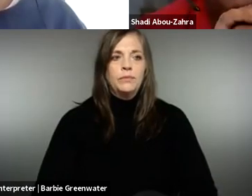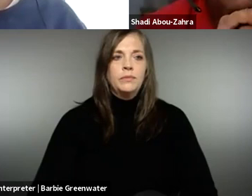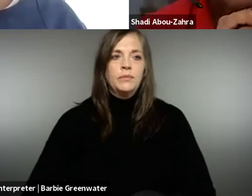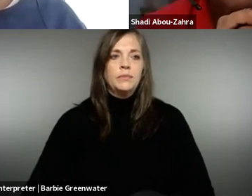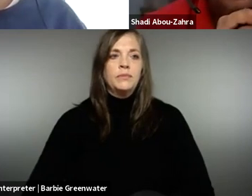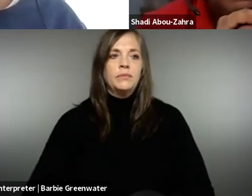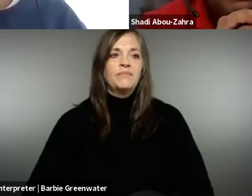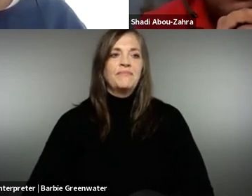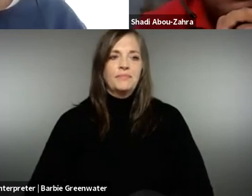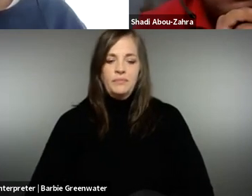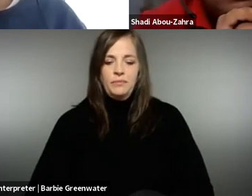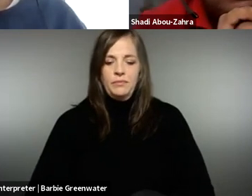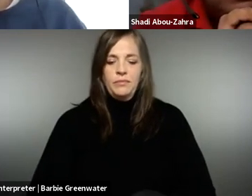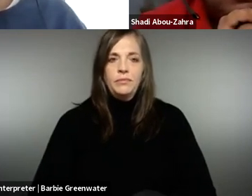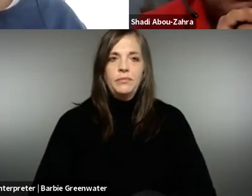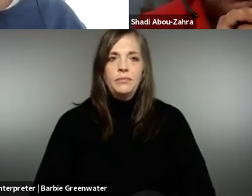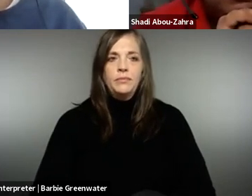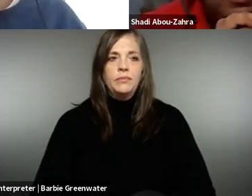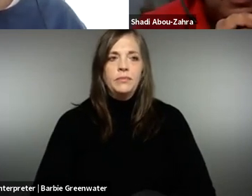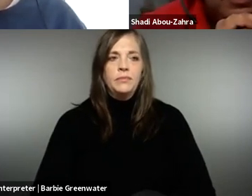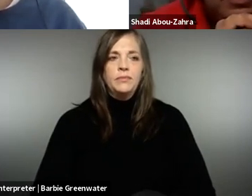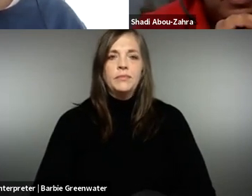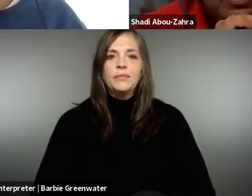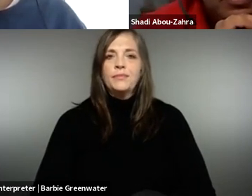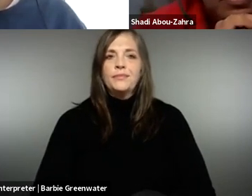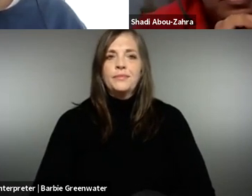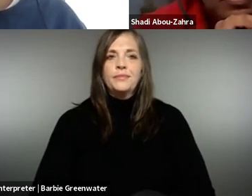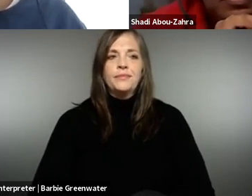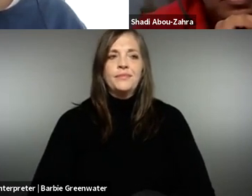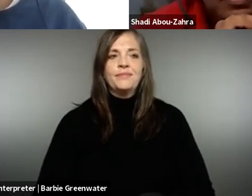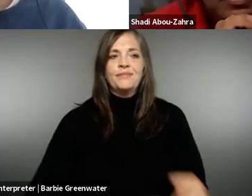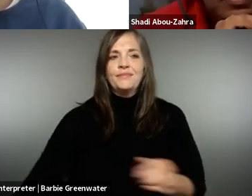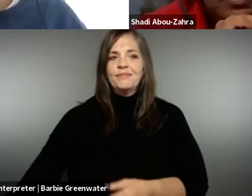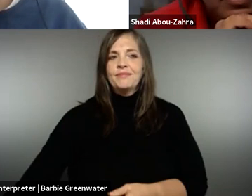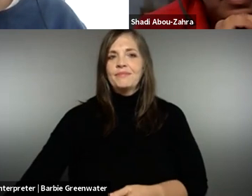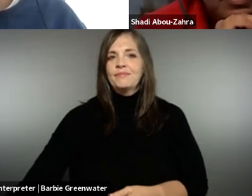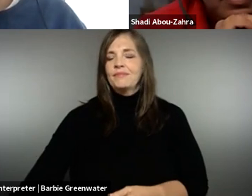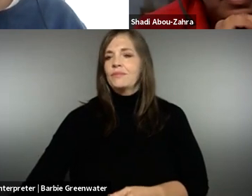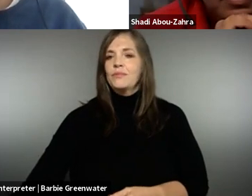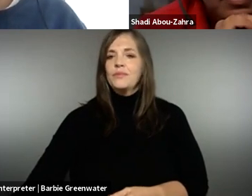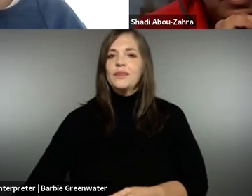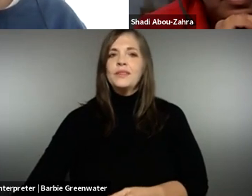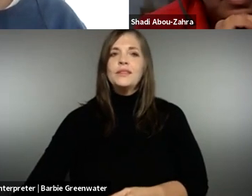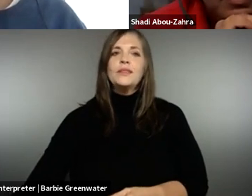would also like to emphasize that